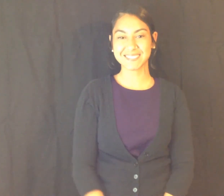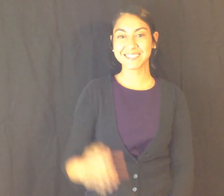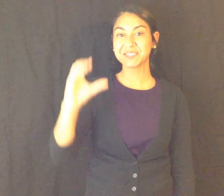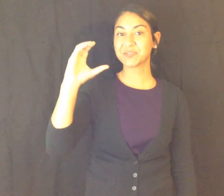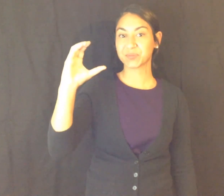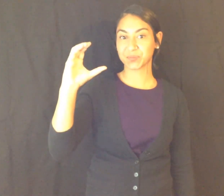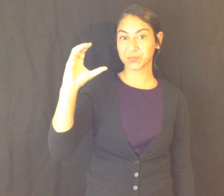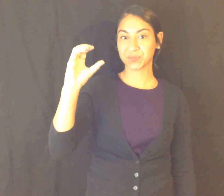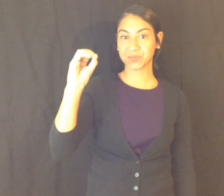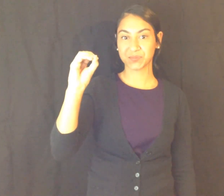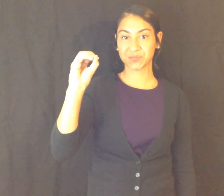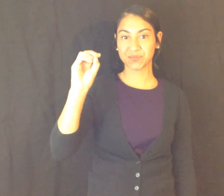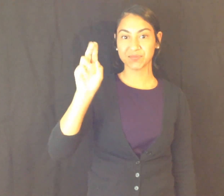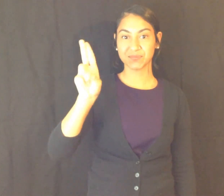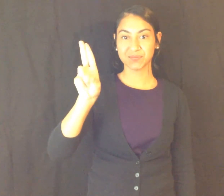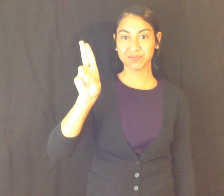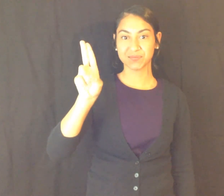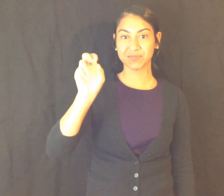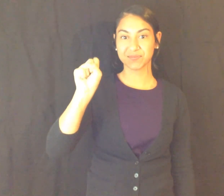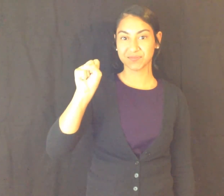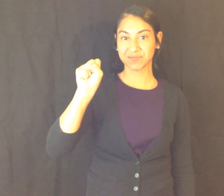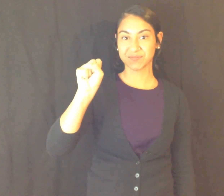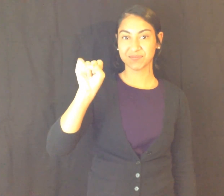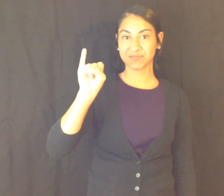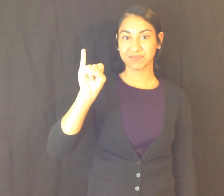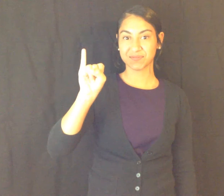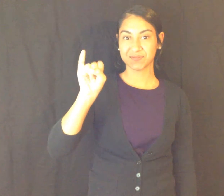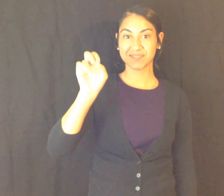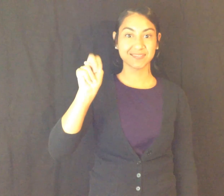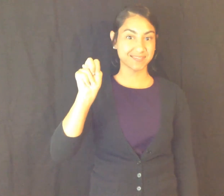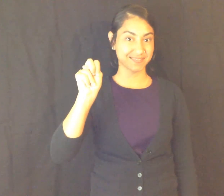C O U S I N